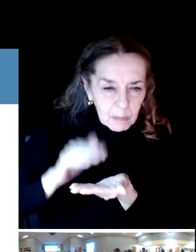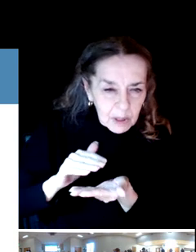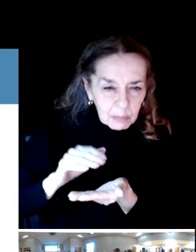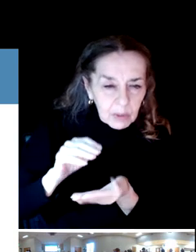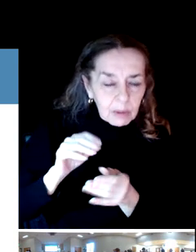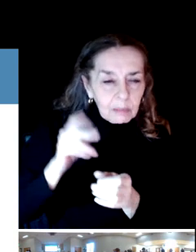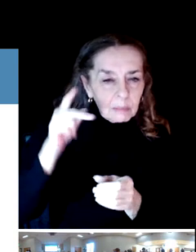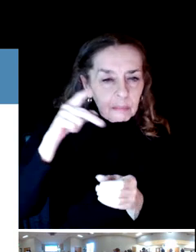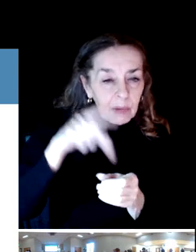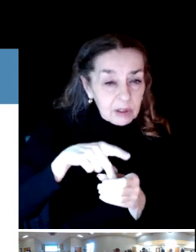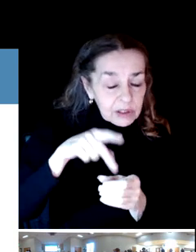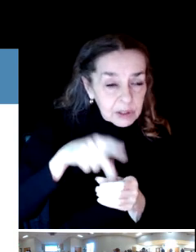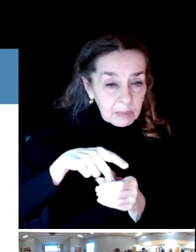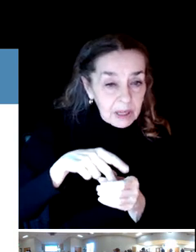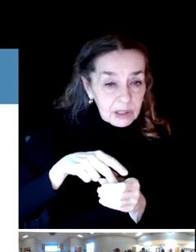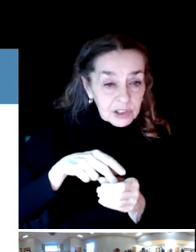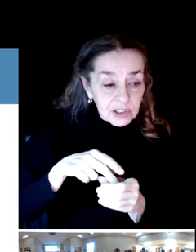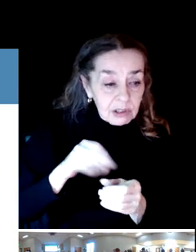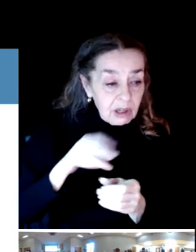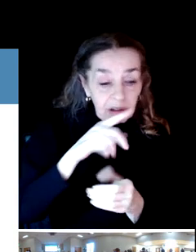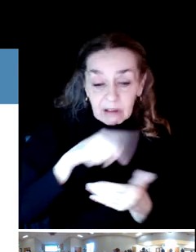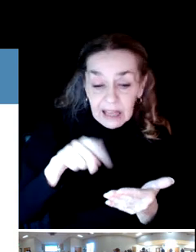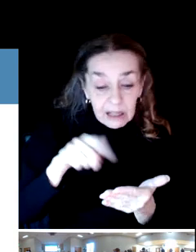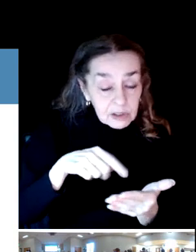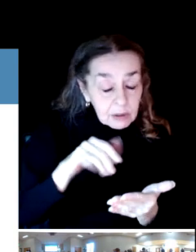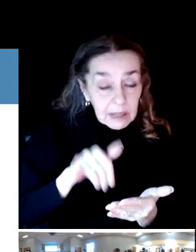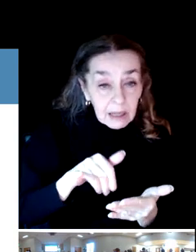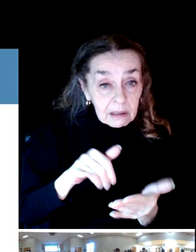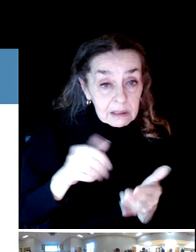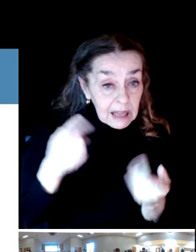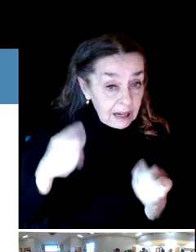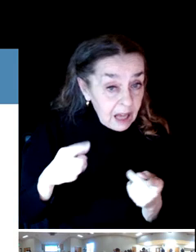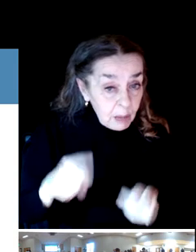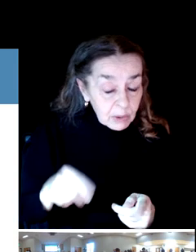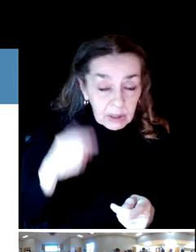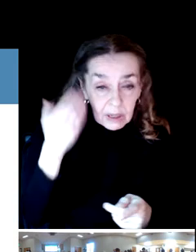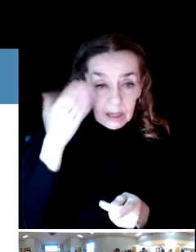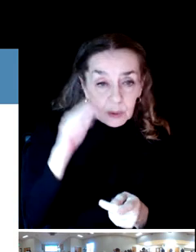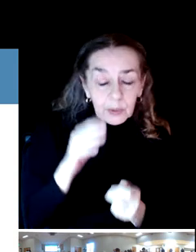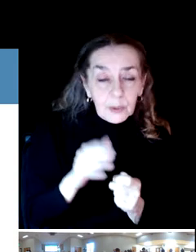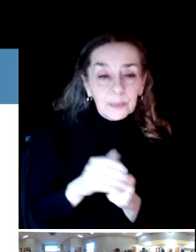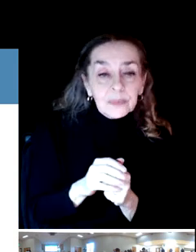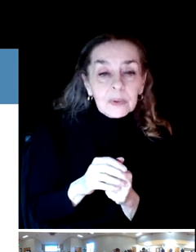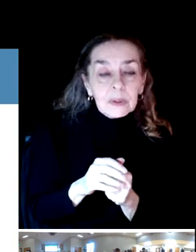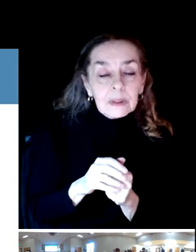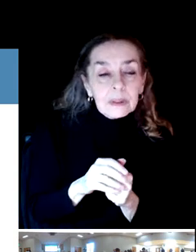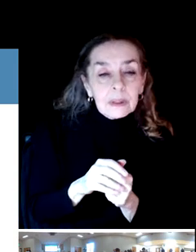Are there some of those, I don't know that there are, but we're going to look into how